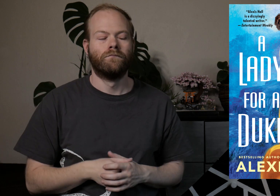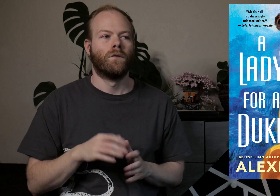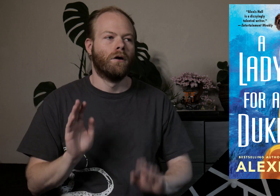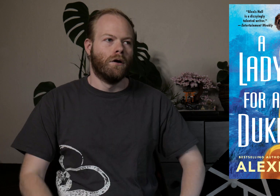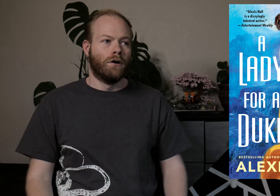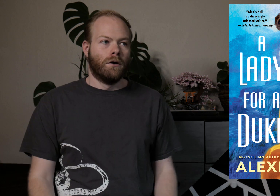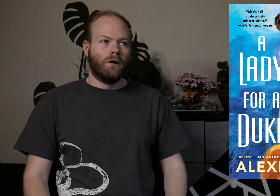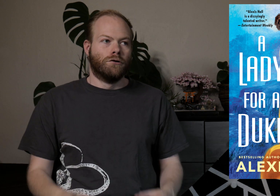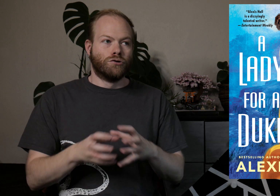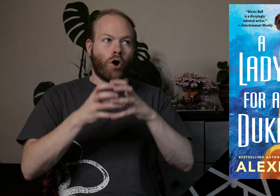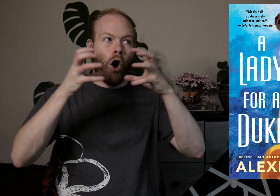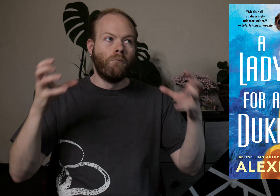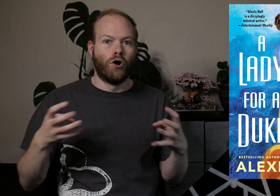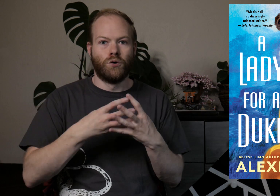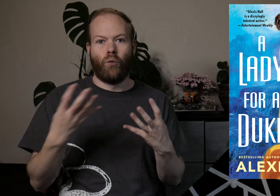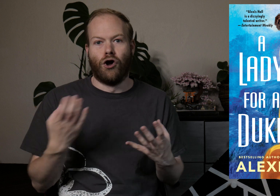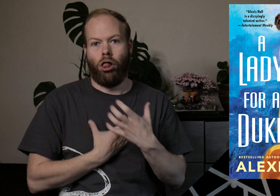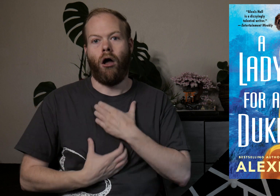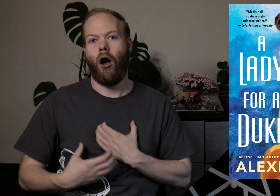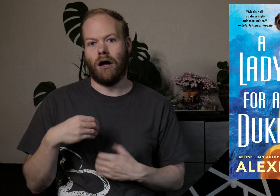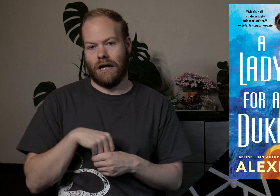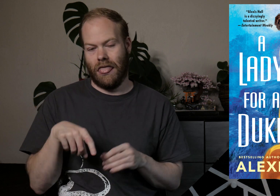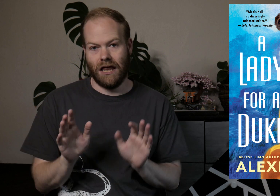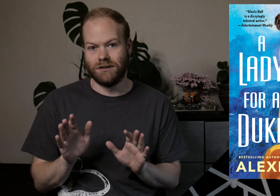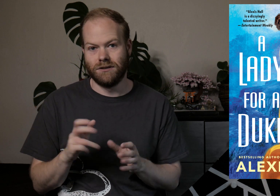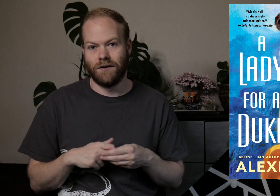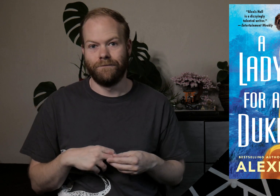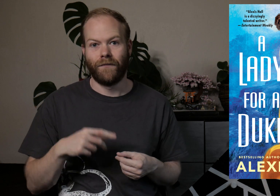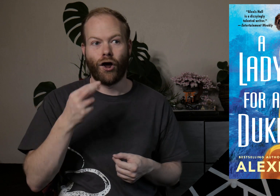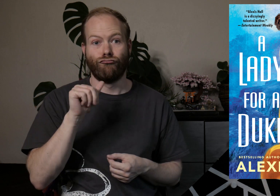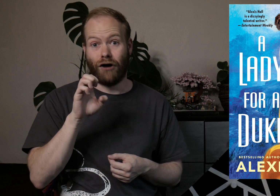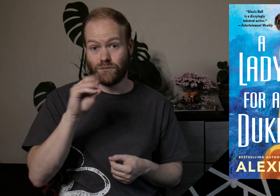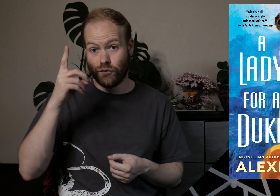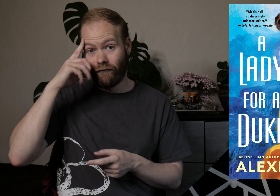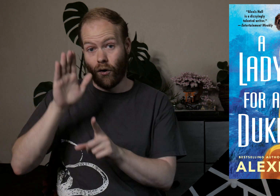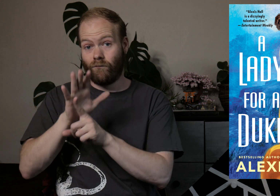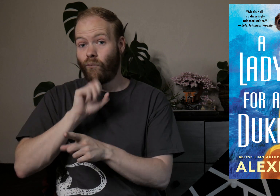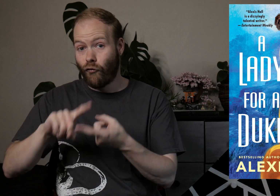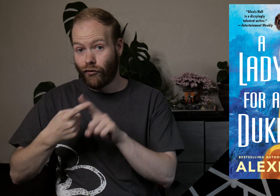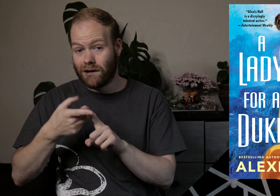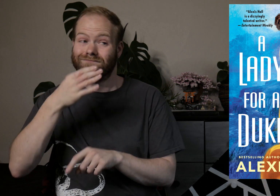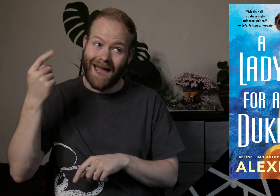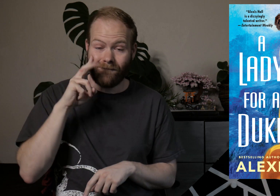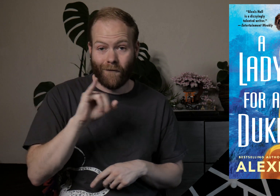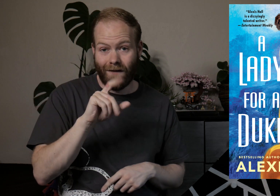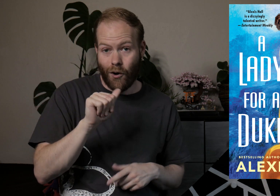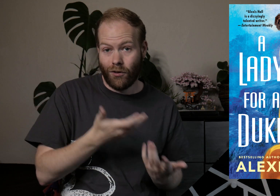There is so much queer longing in this, Gracewood for his old friend, and for Viola.